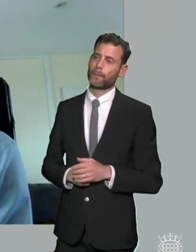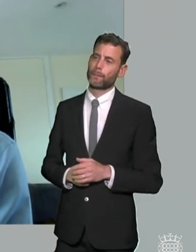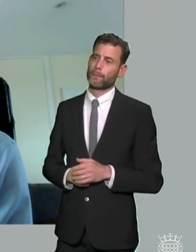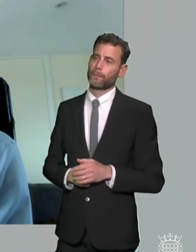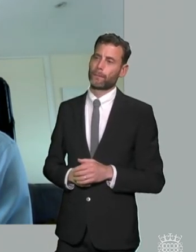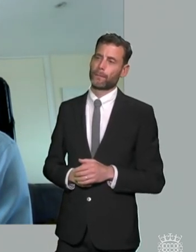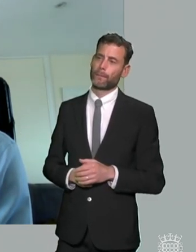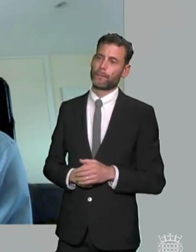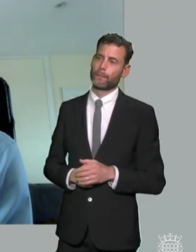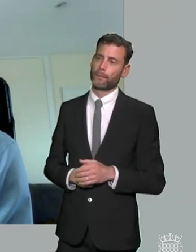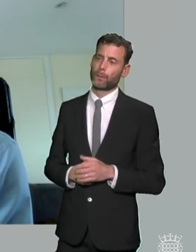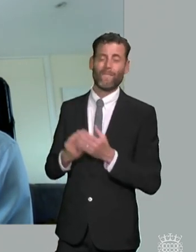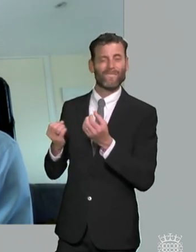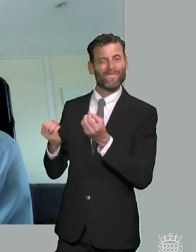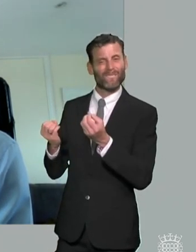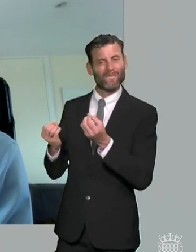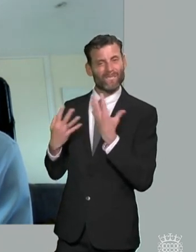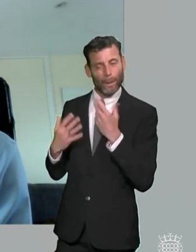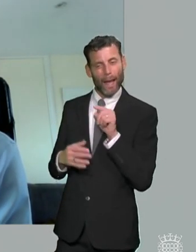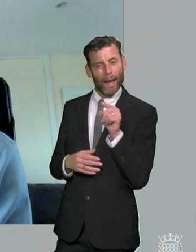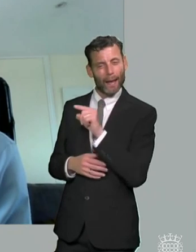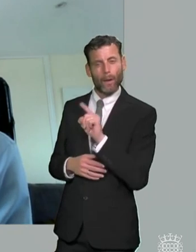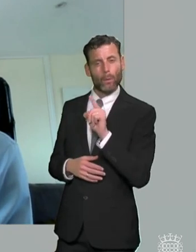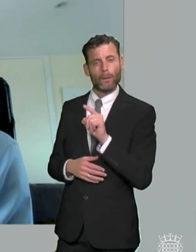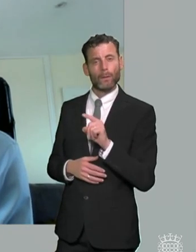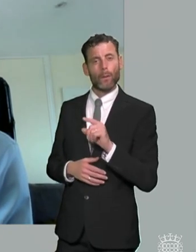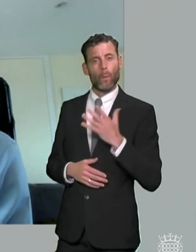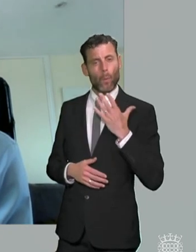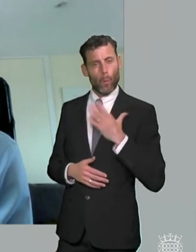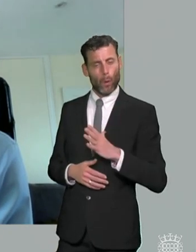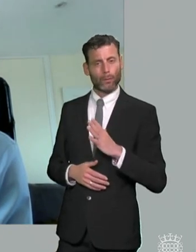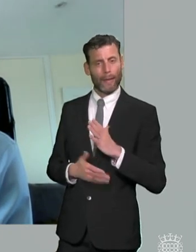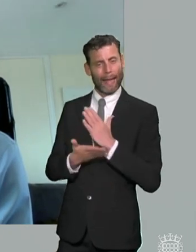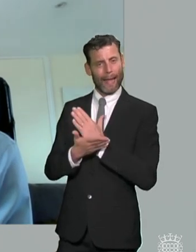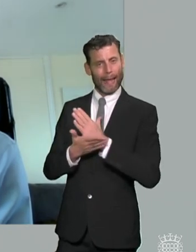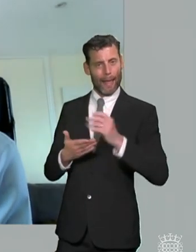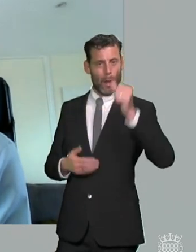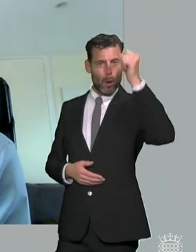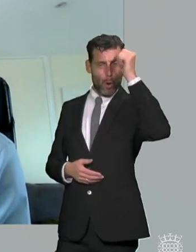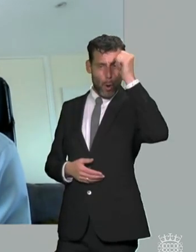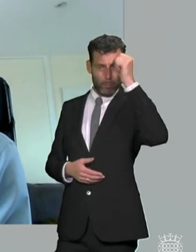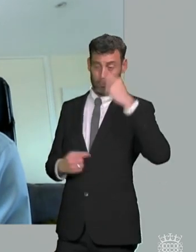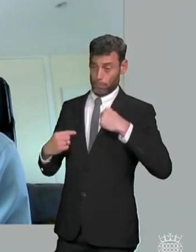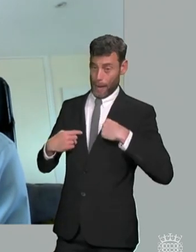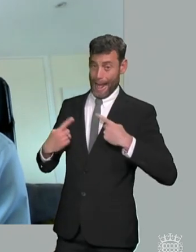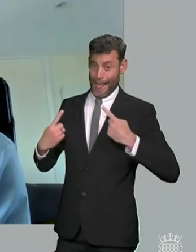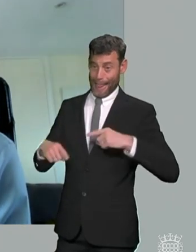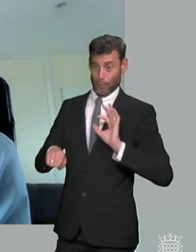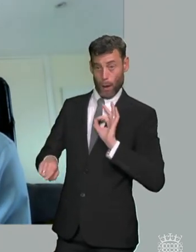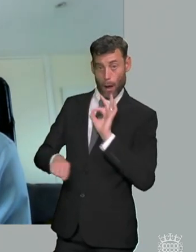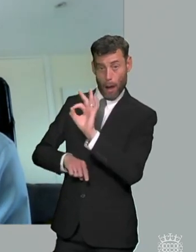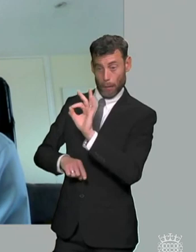that that um greater clarity around what they're entitled to will help so then very supportive of